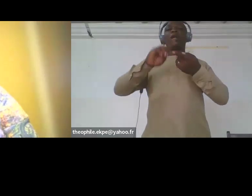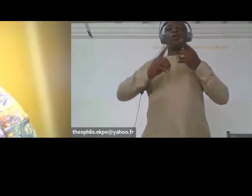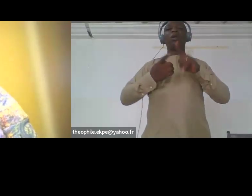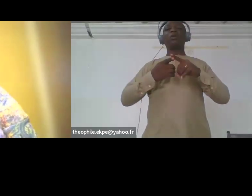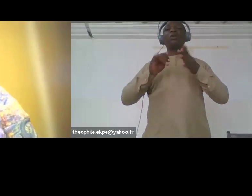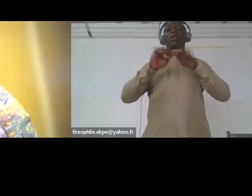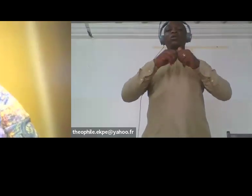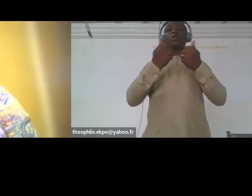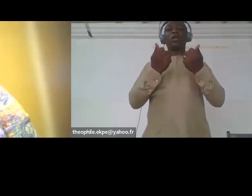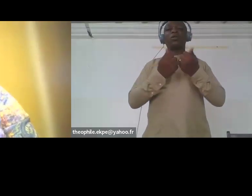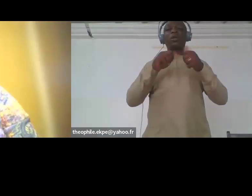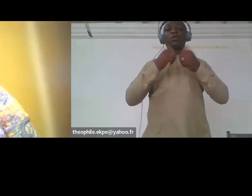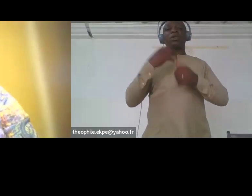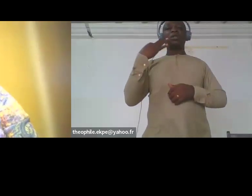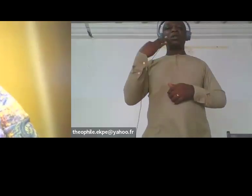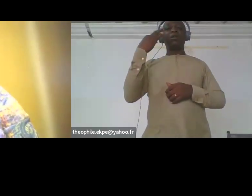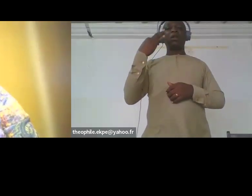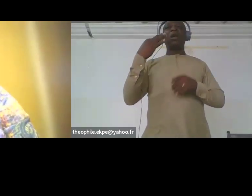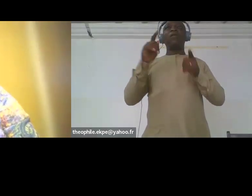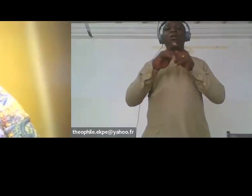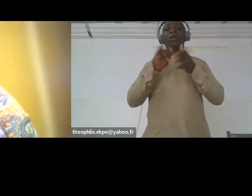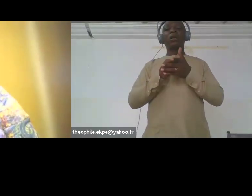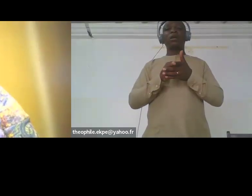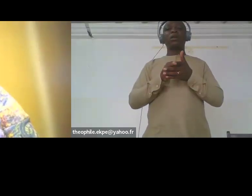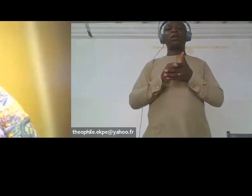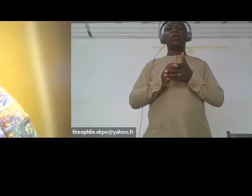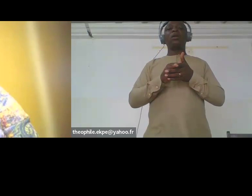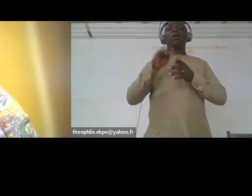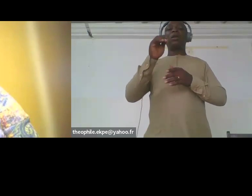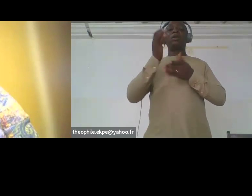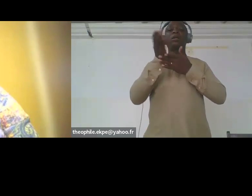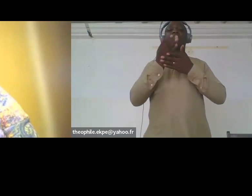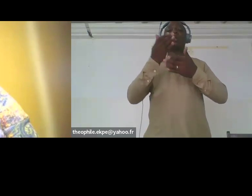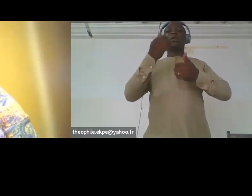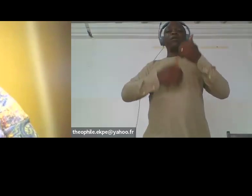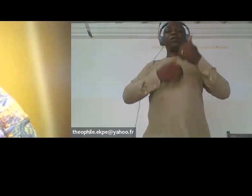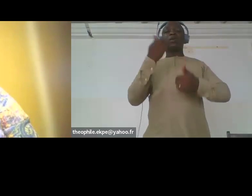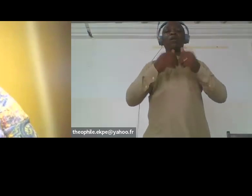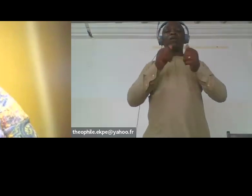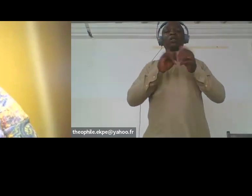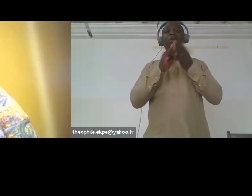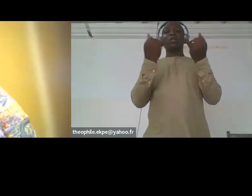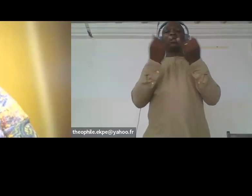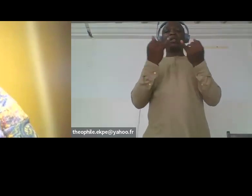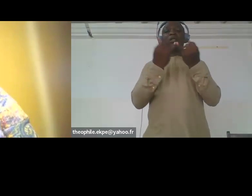your identity factors impact the way you work and the people you work with